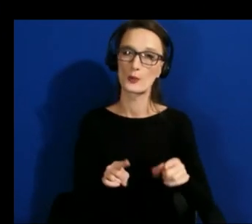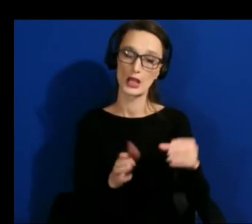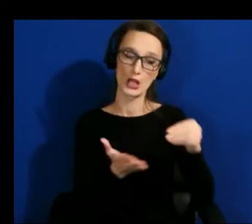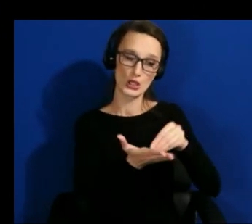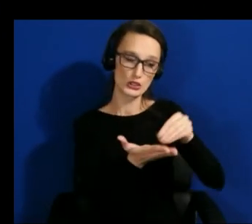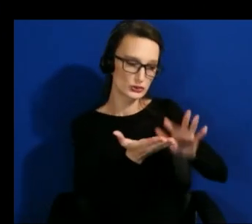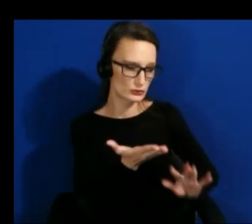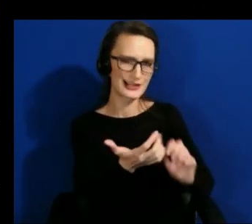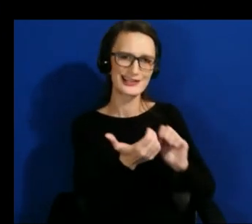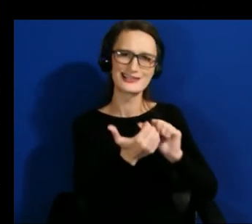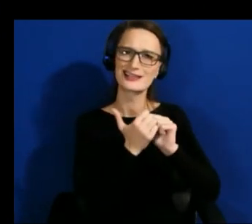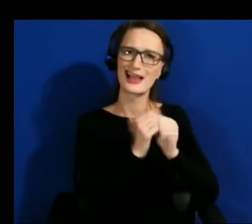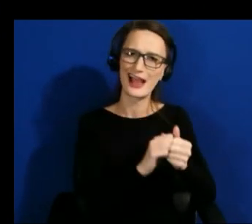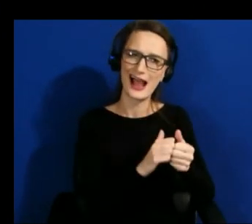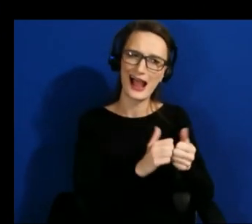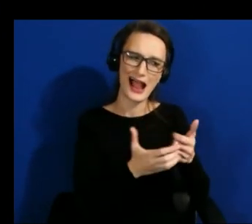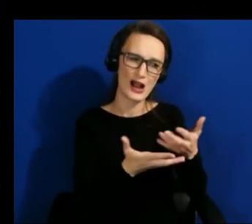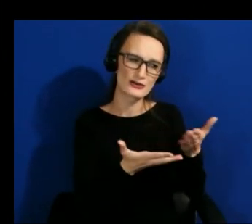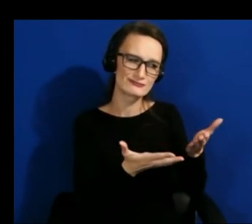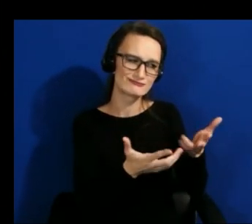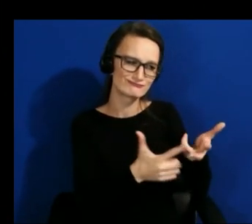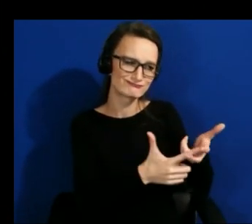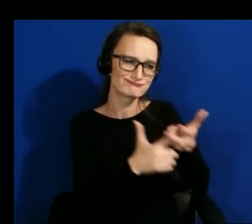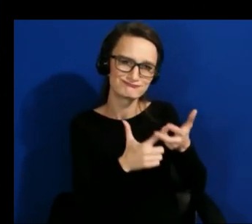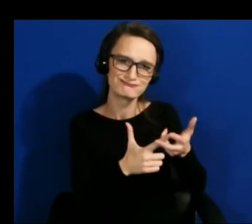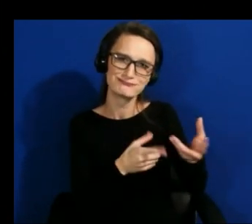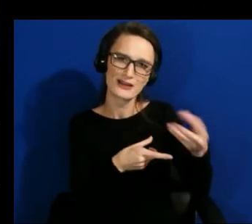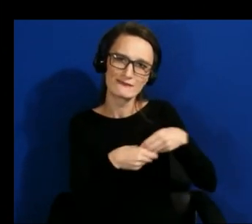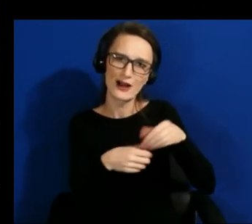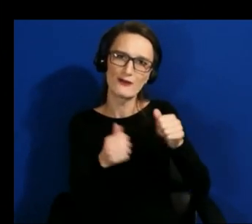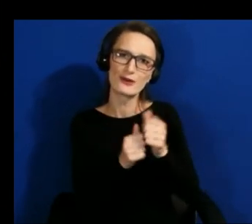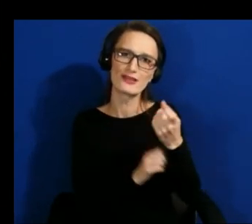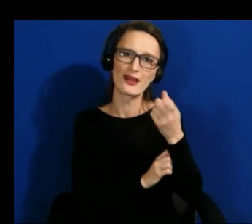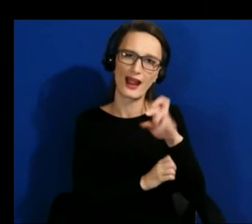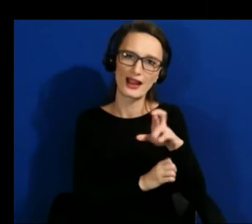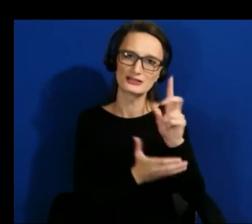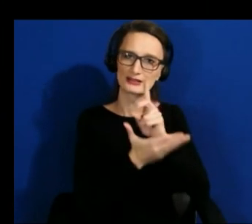involved in xr design and research how do we train that next generation of researchers